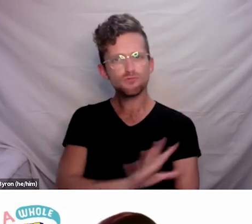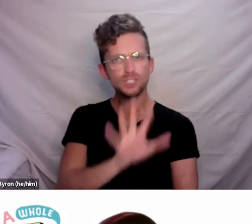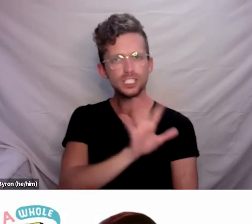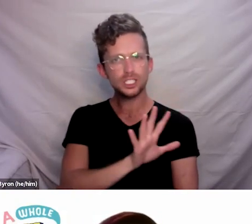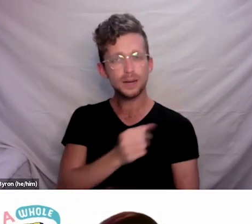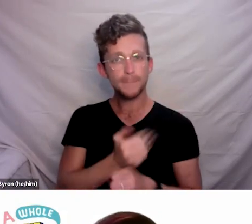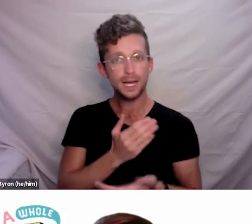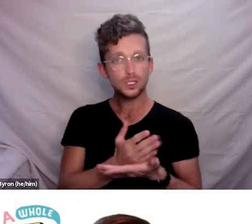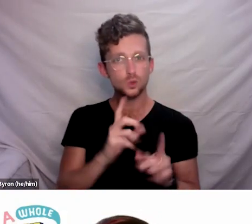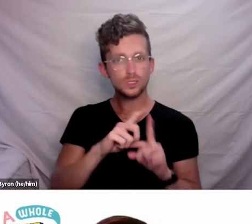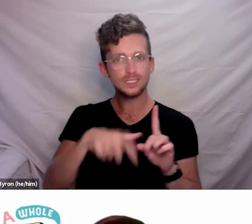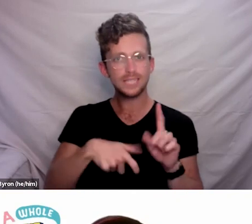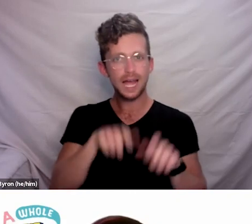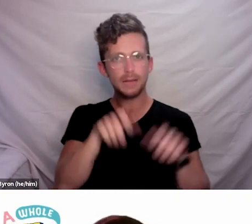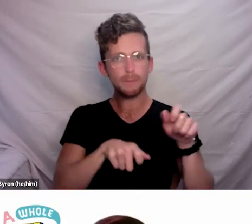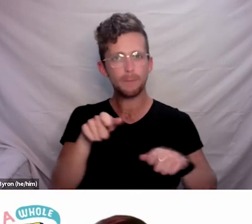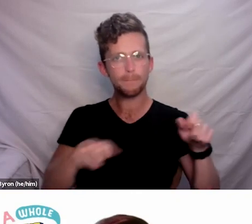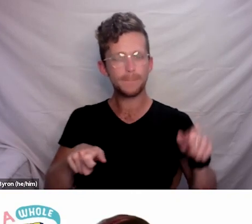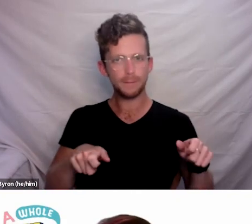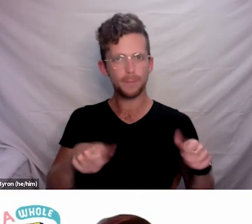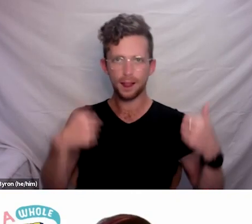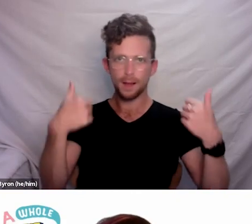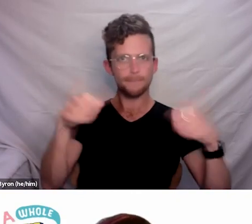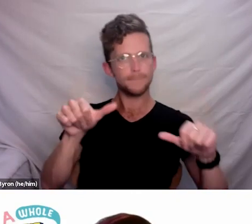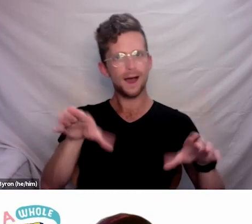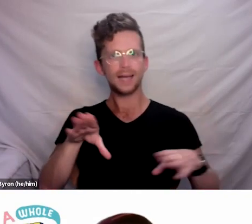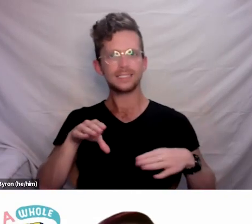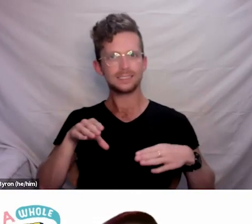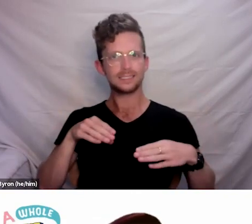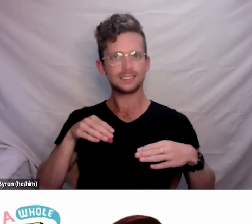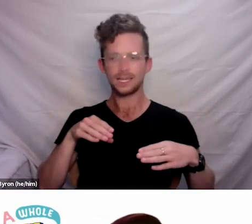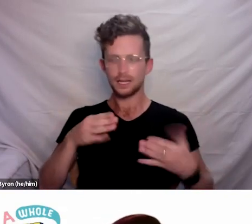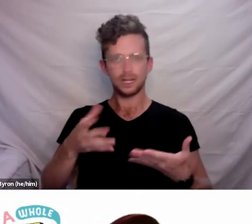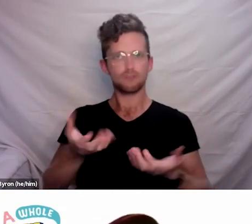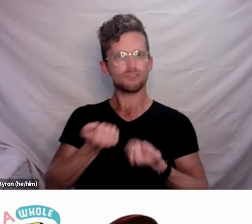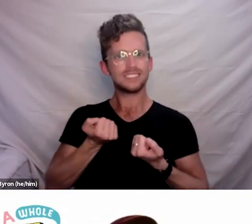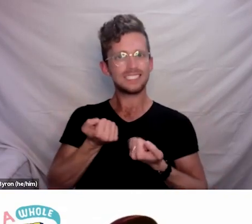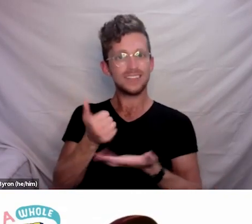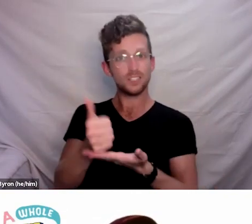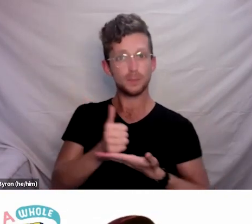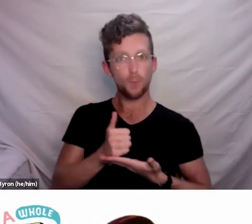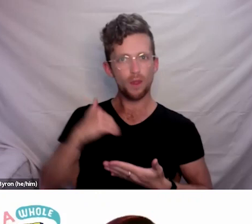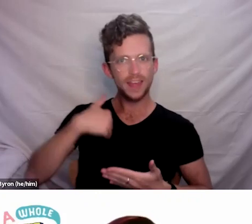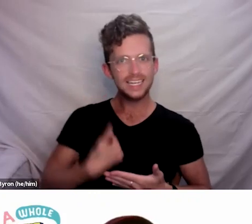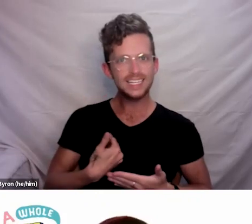to get the help that they need on the ground, but also in response